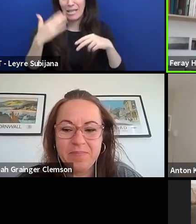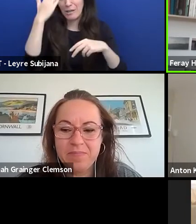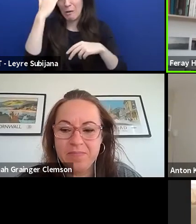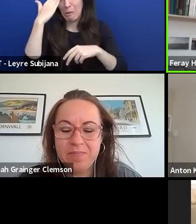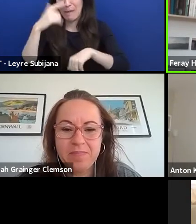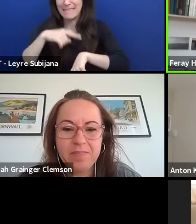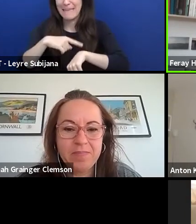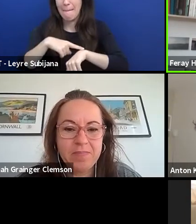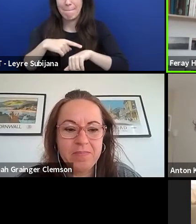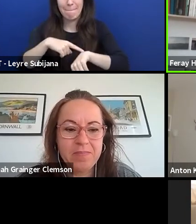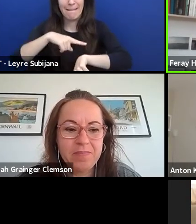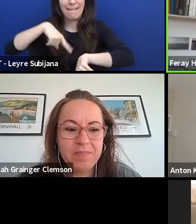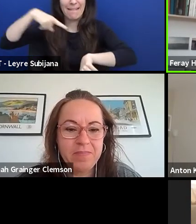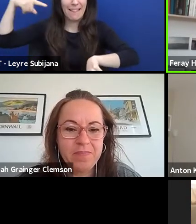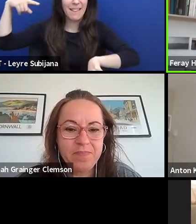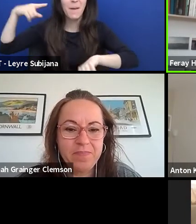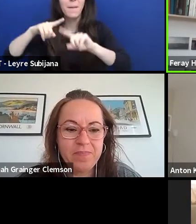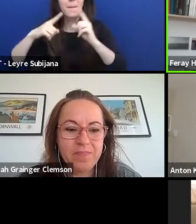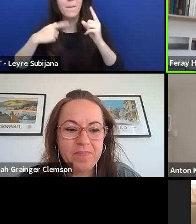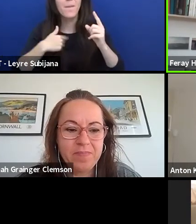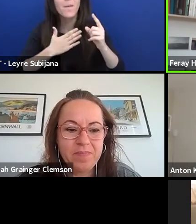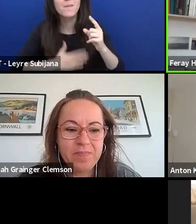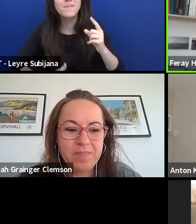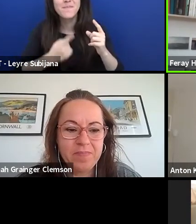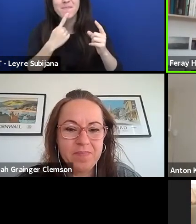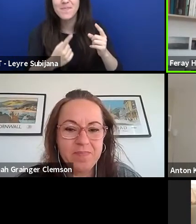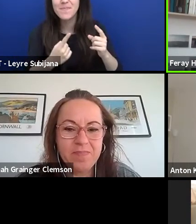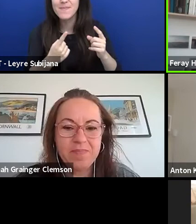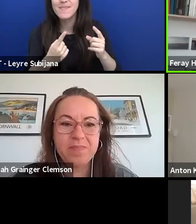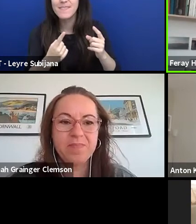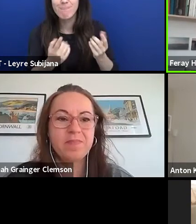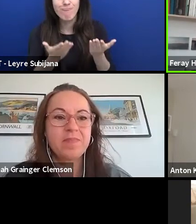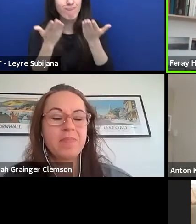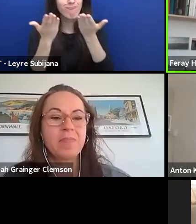but I would like to give her the space next